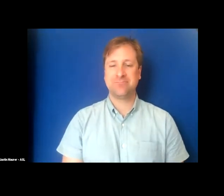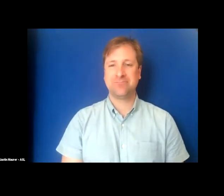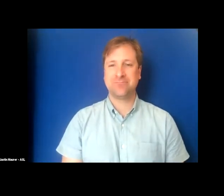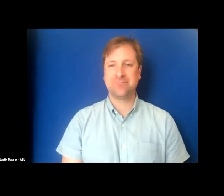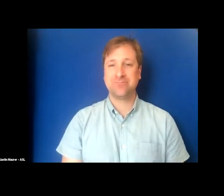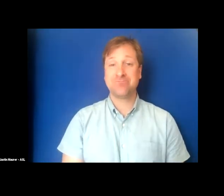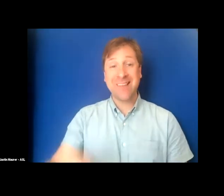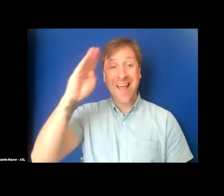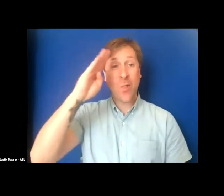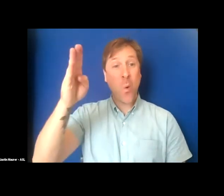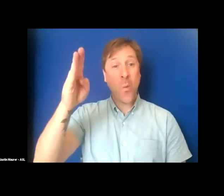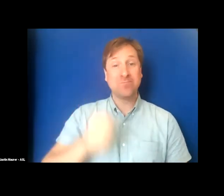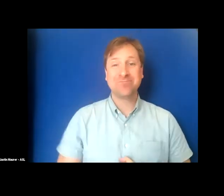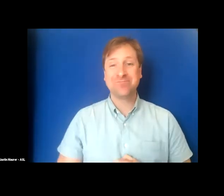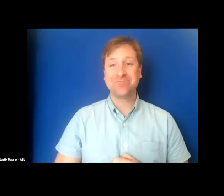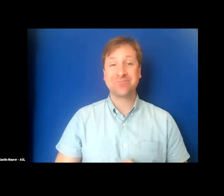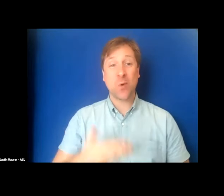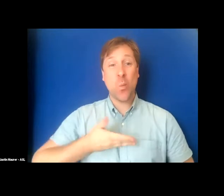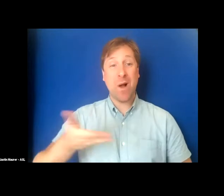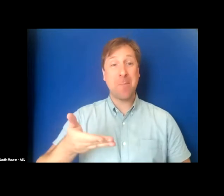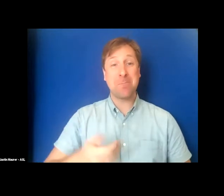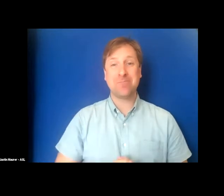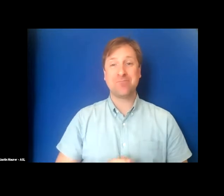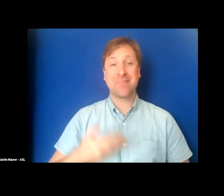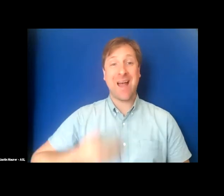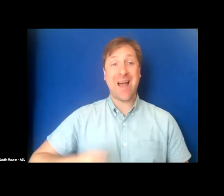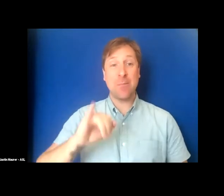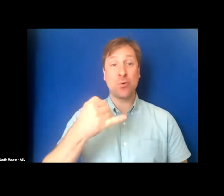Hello, everybody and welcome. My name is Jason Matsumoto.